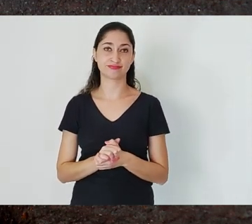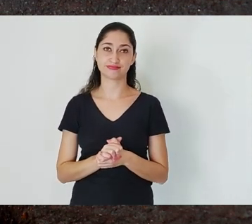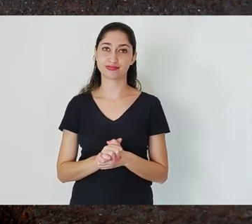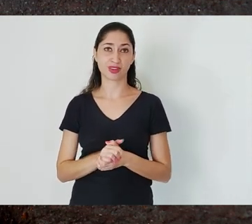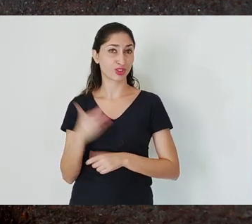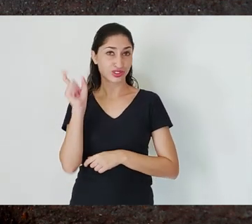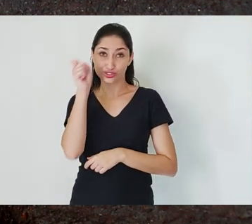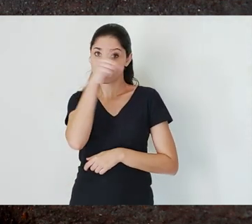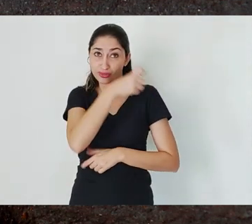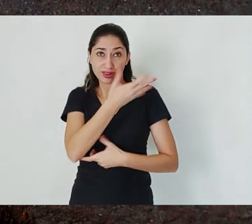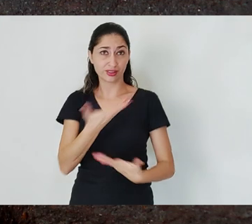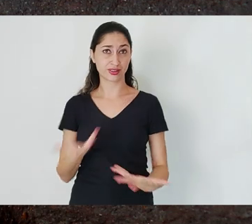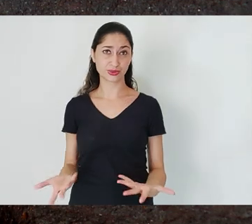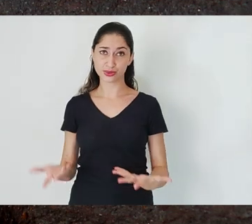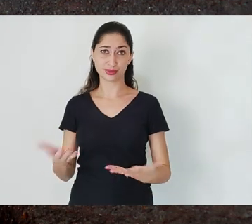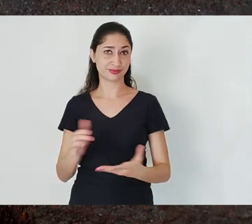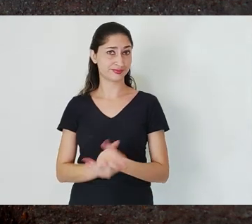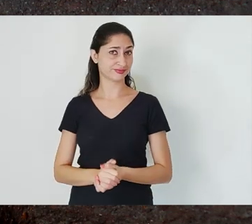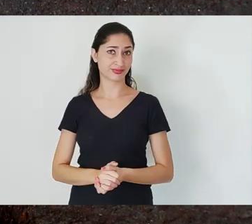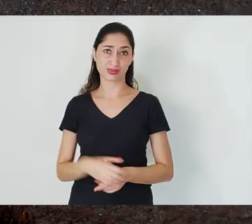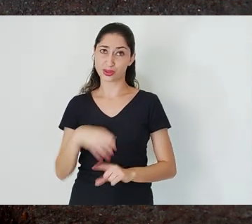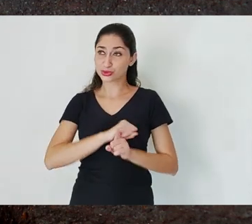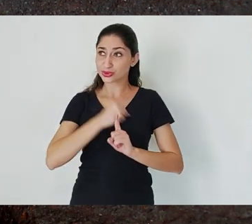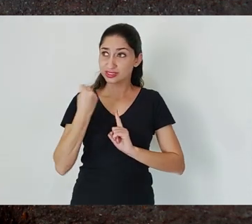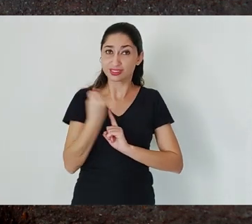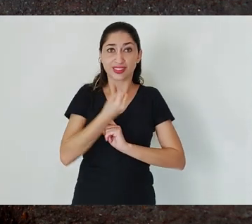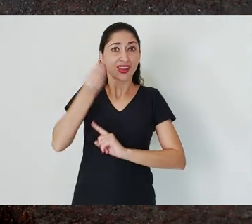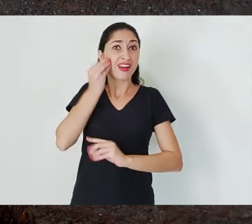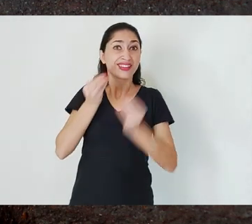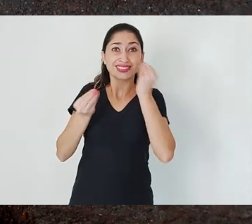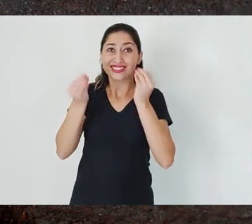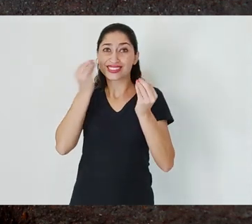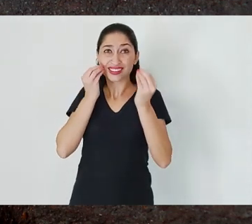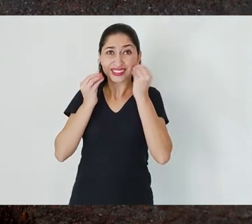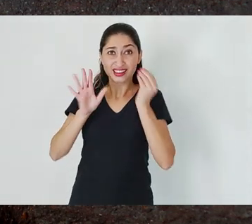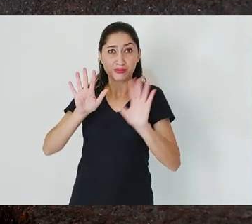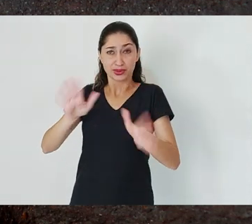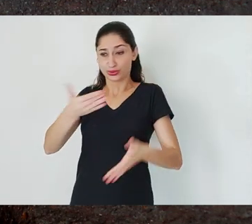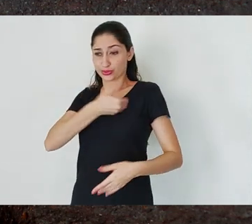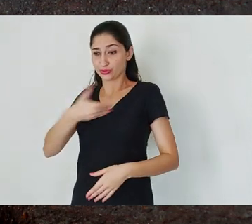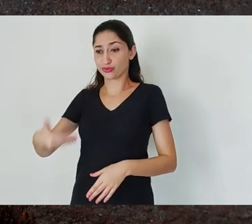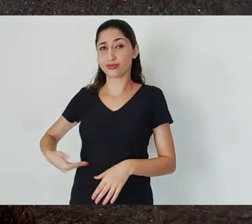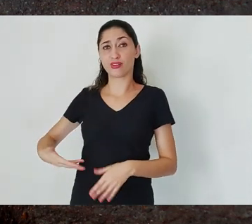difficult to counterargue, because all odds are in favor of